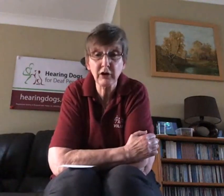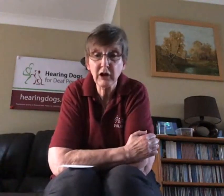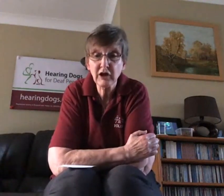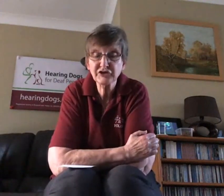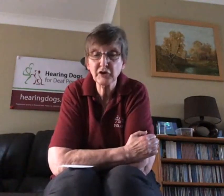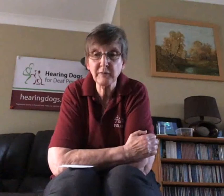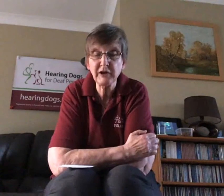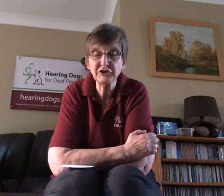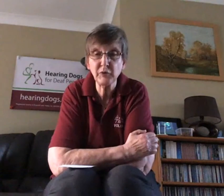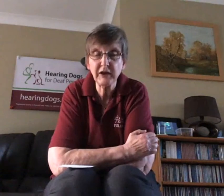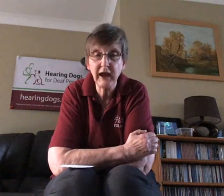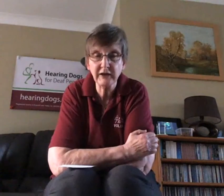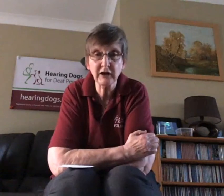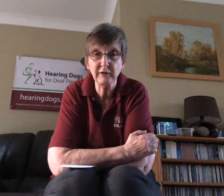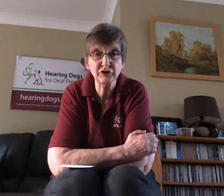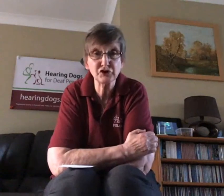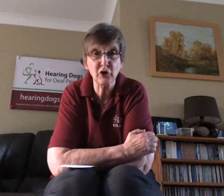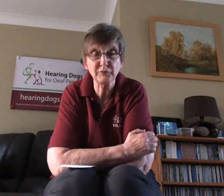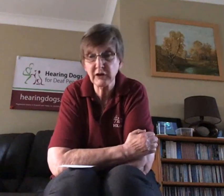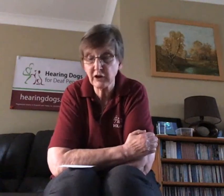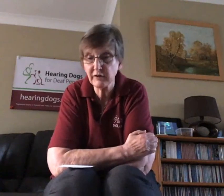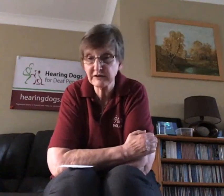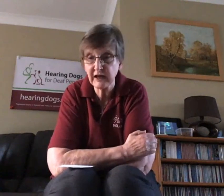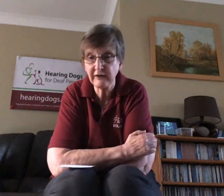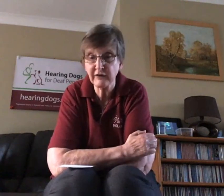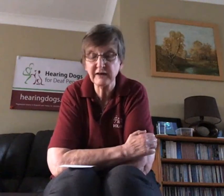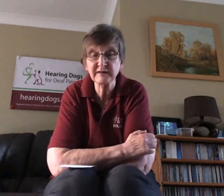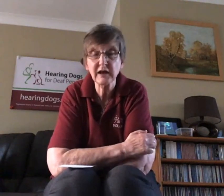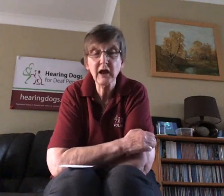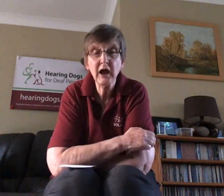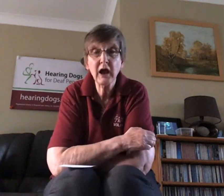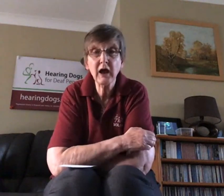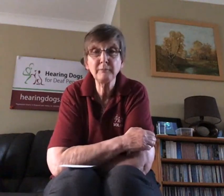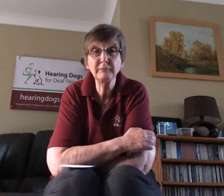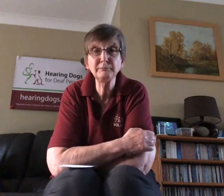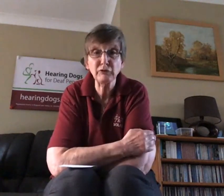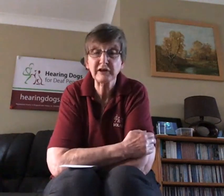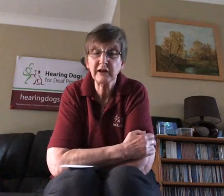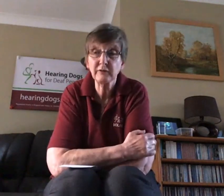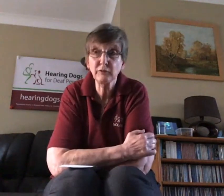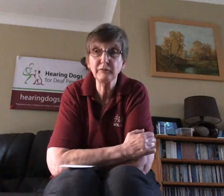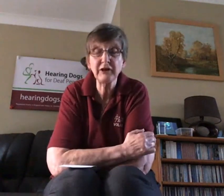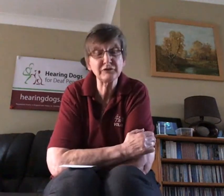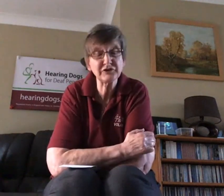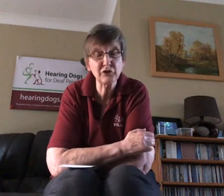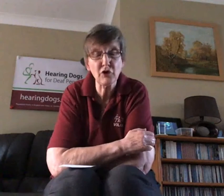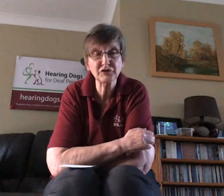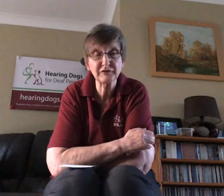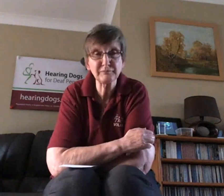dog' so it means that we can go into shops, we can go into cafes mostly it's not it's